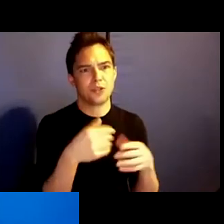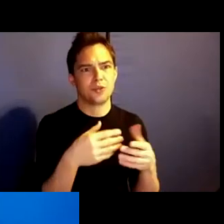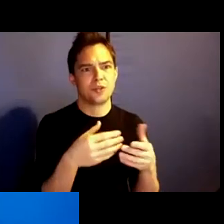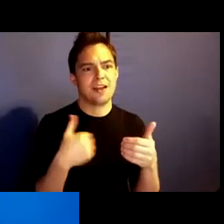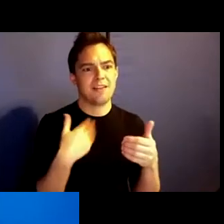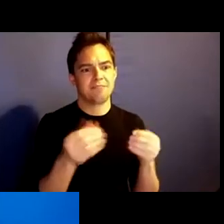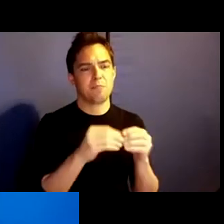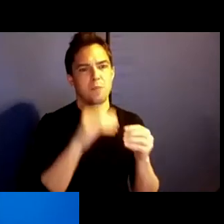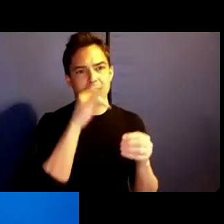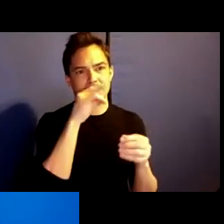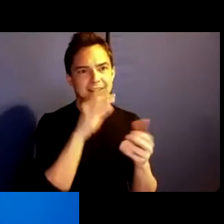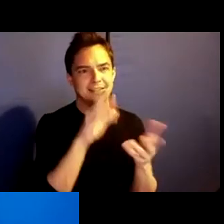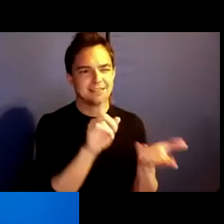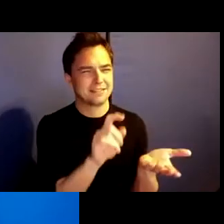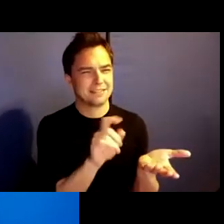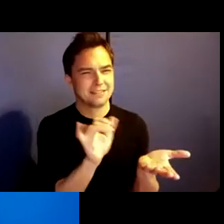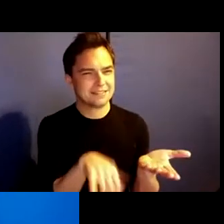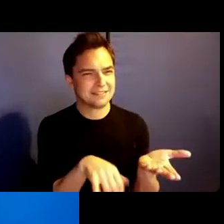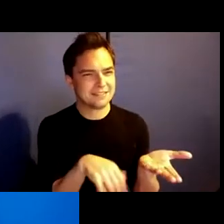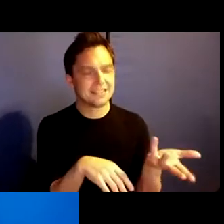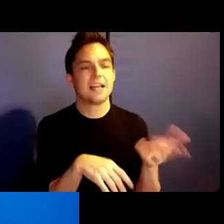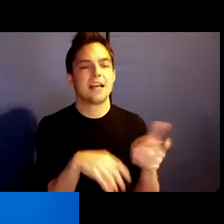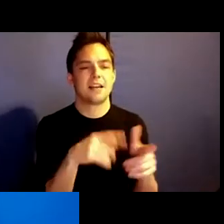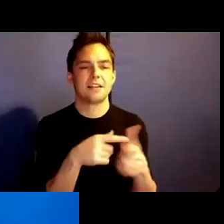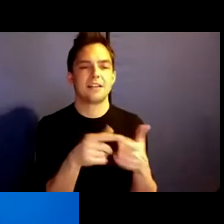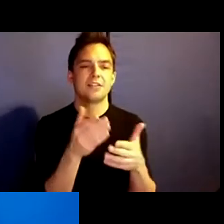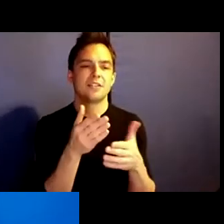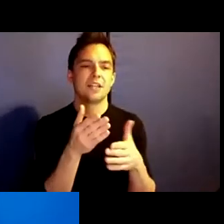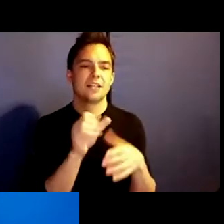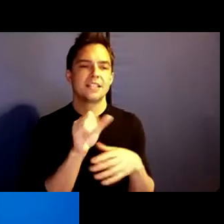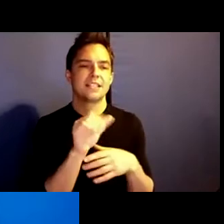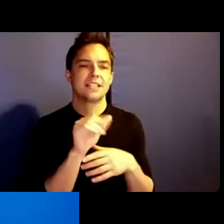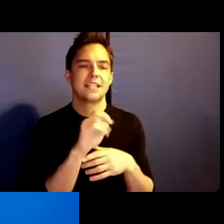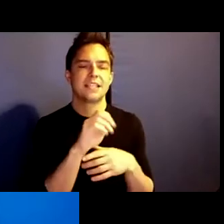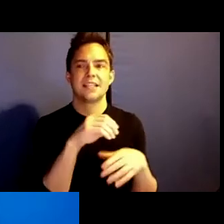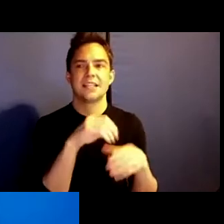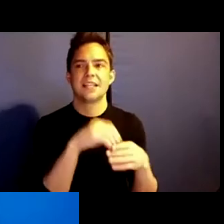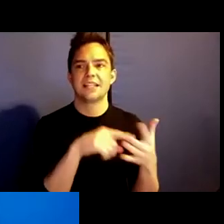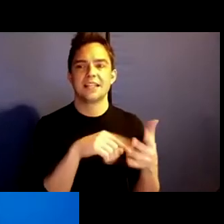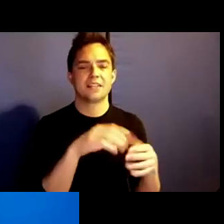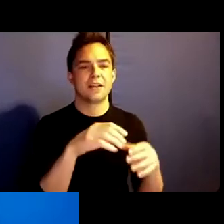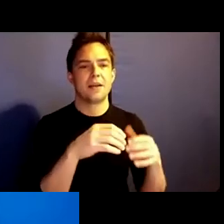And I think that, the of race scene of the brakes where we have this moment as friends,